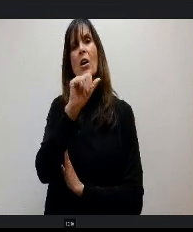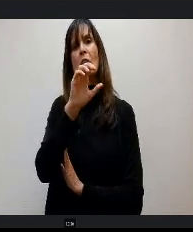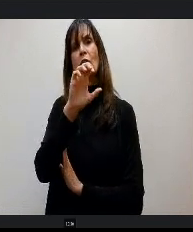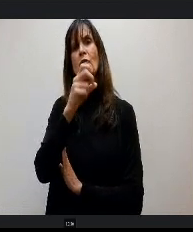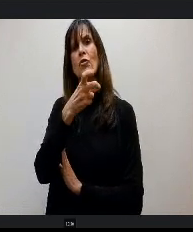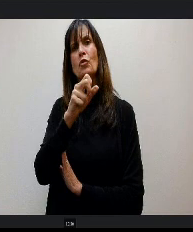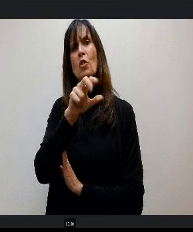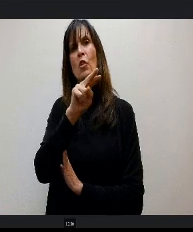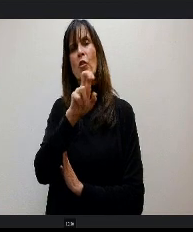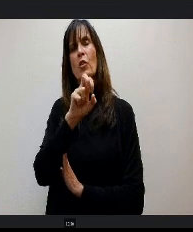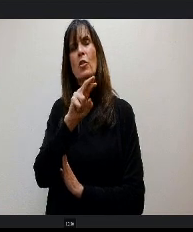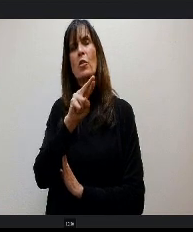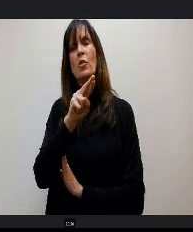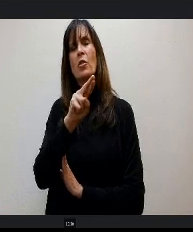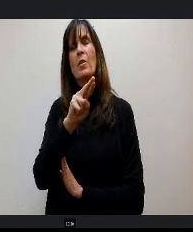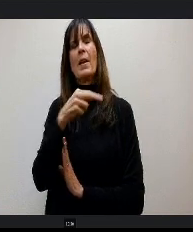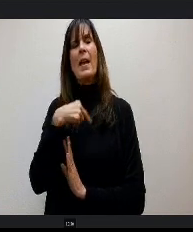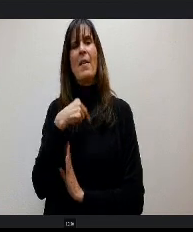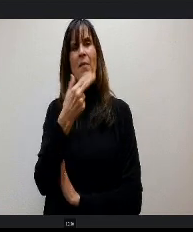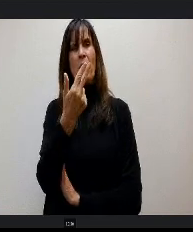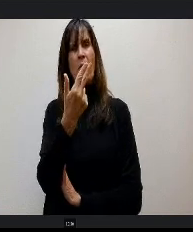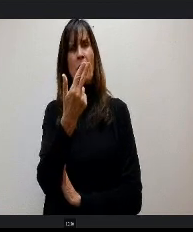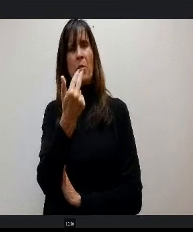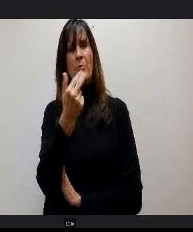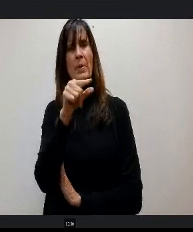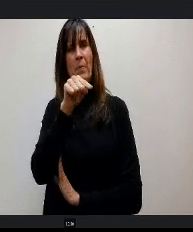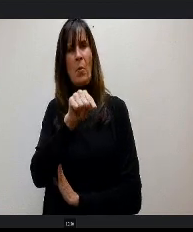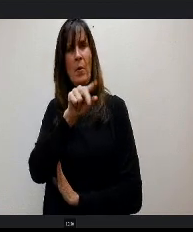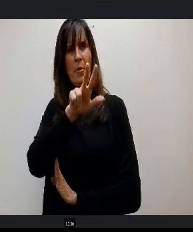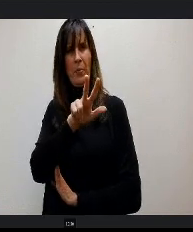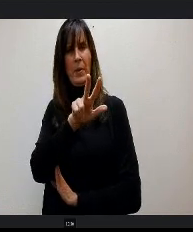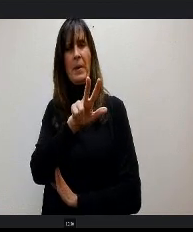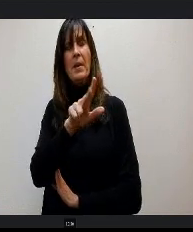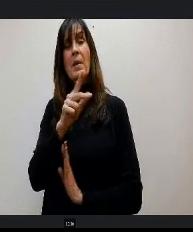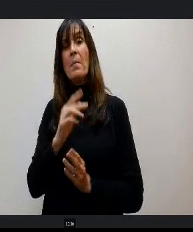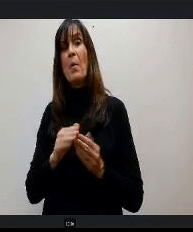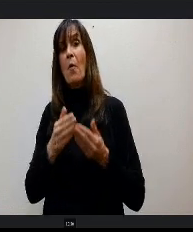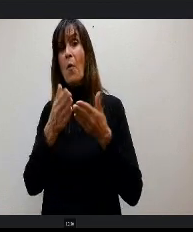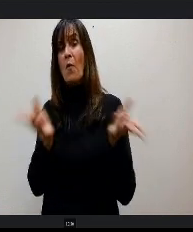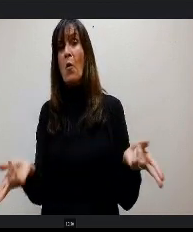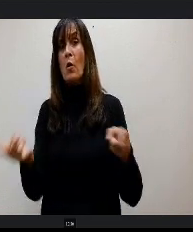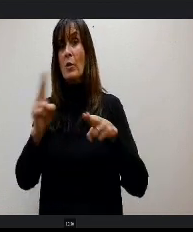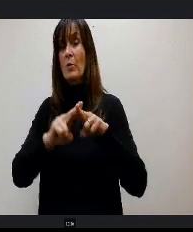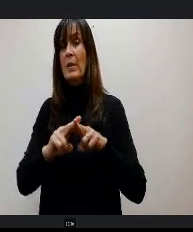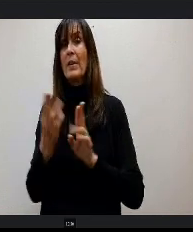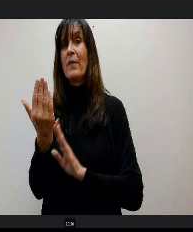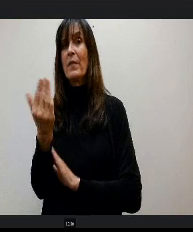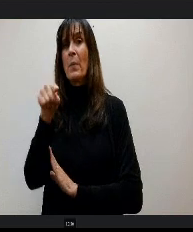3 but the overall l increase is 15.9 million but a little over 2 and